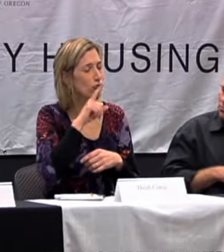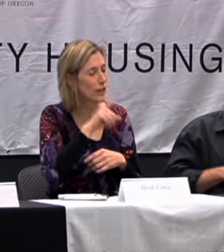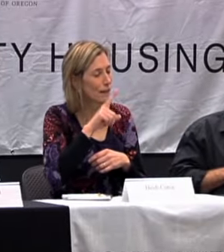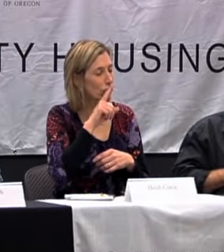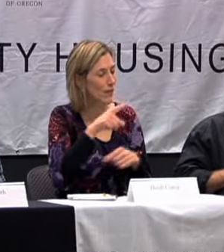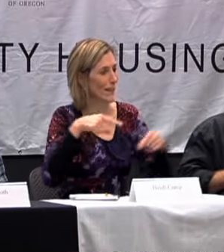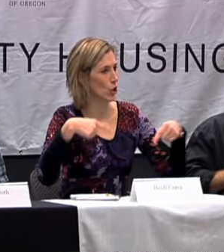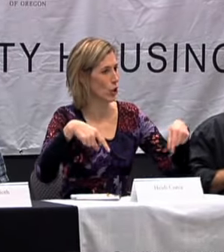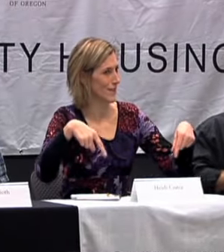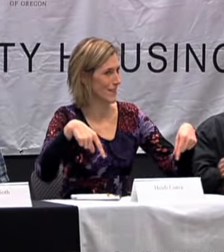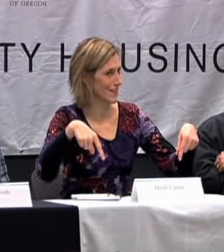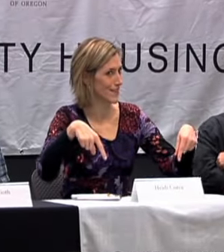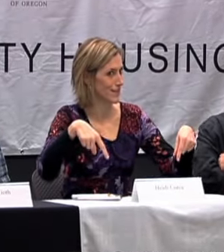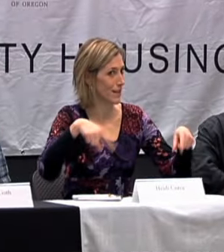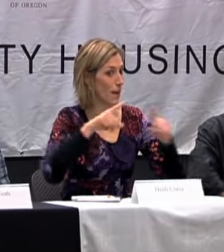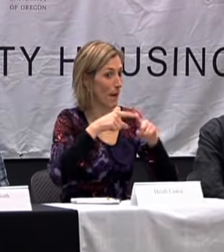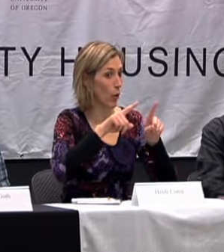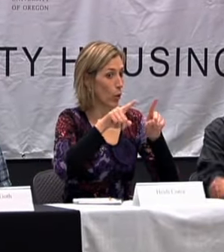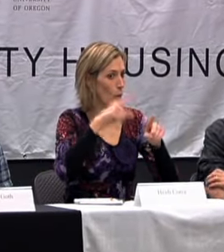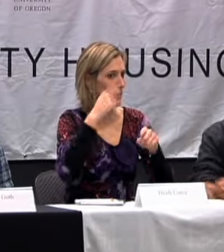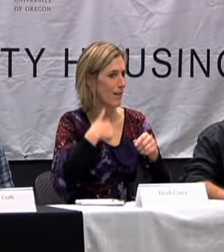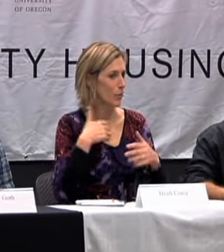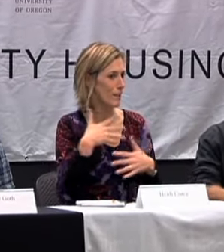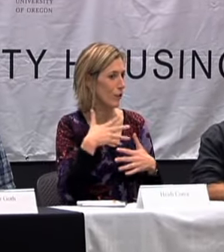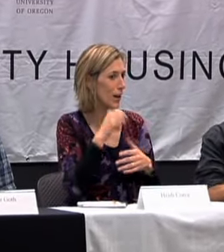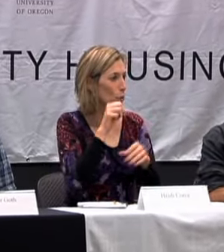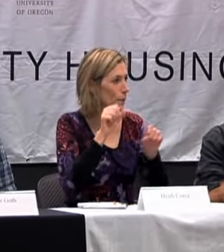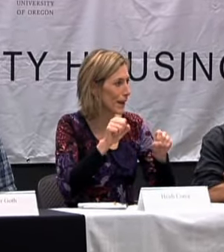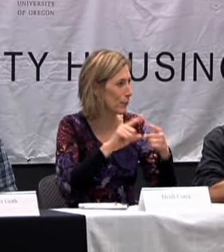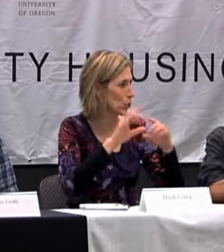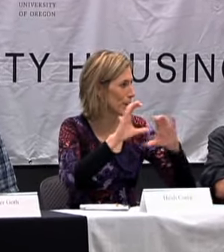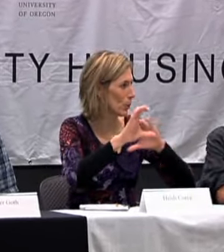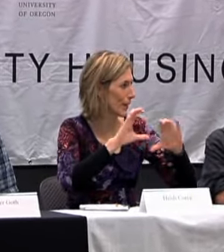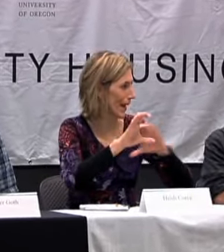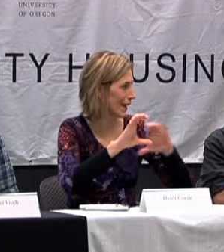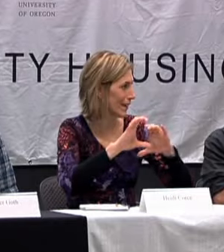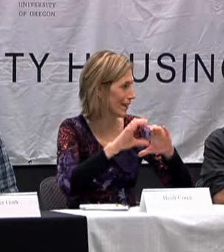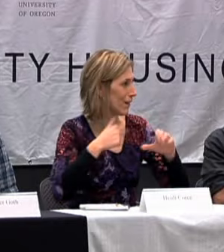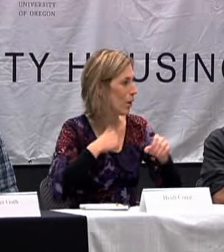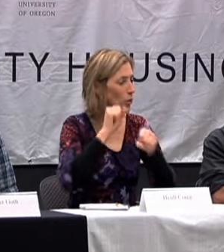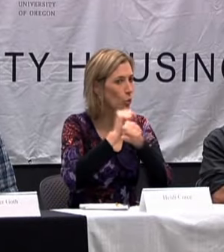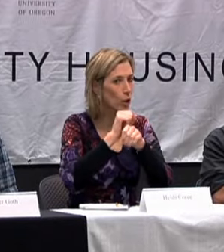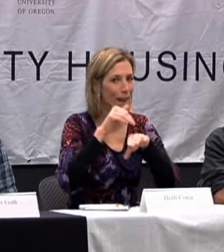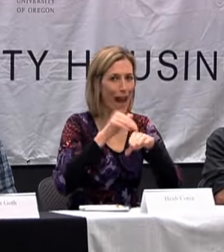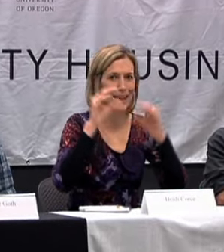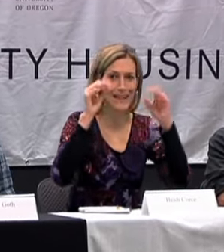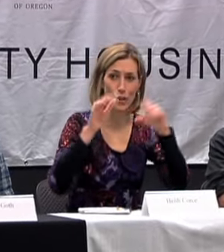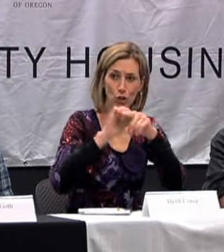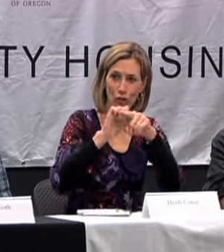YES. BEFORE I WENT TO AFRICA I WAS A REALLY, REALLY NERVOUS ABOUT GOING BECAUSE I WAS AFRAID I WOULDN'T BE ABLE TO